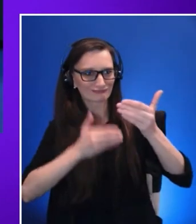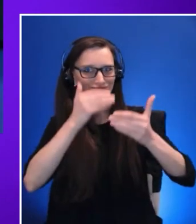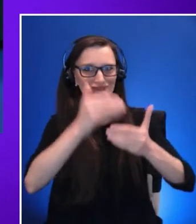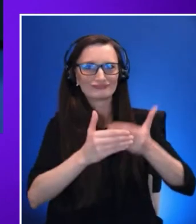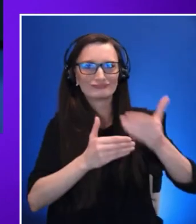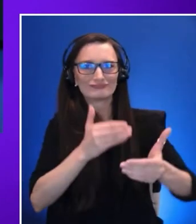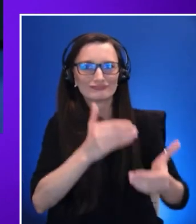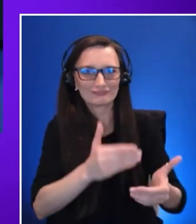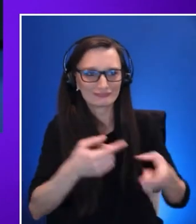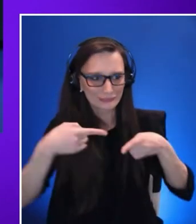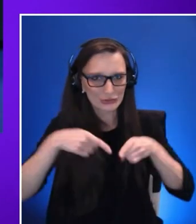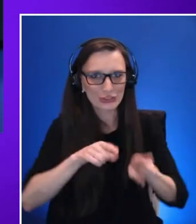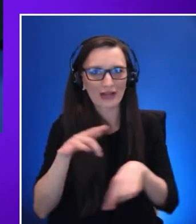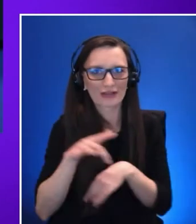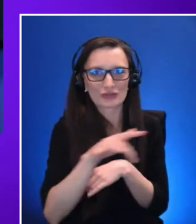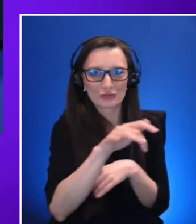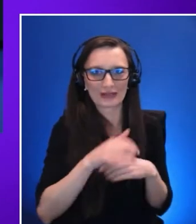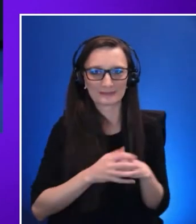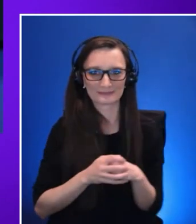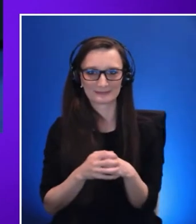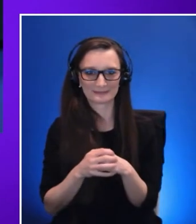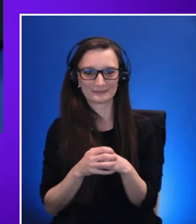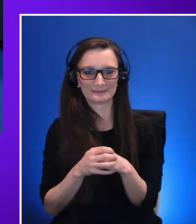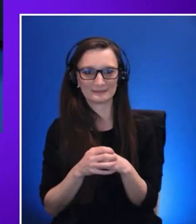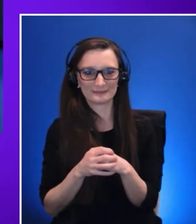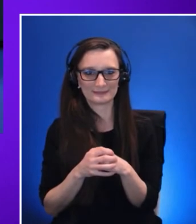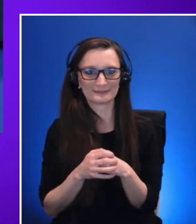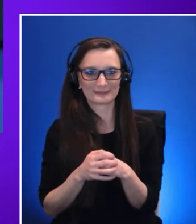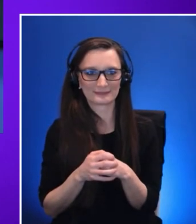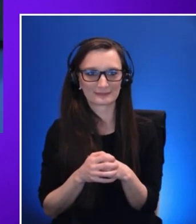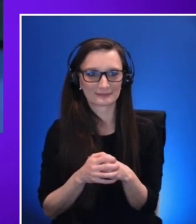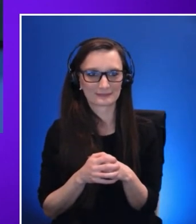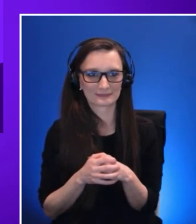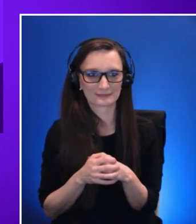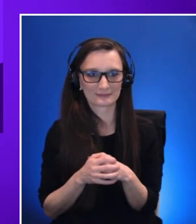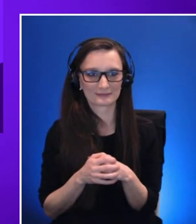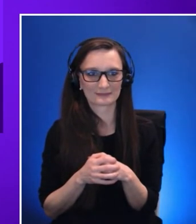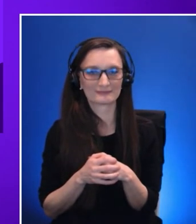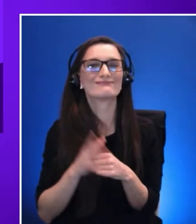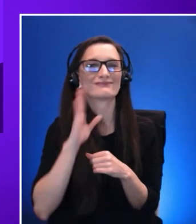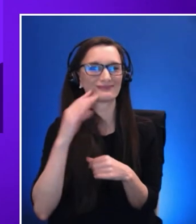examples that represent those milestones that we have achieved. So let's go to the next slide.